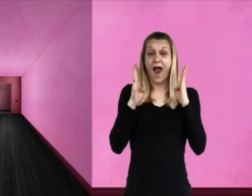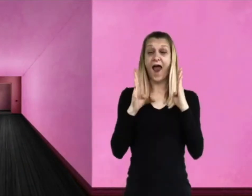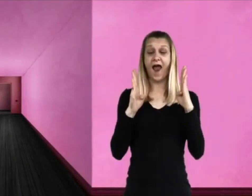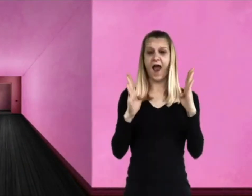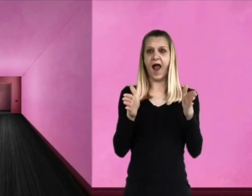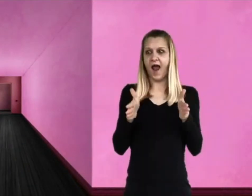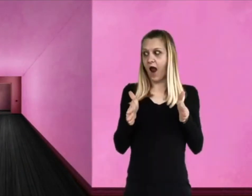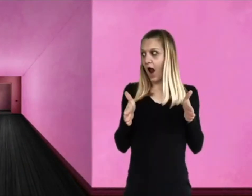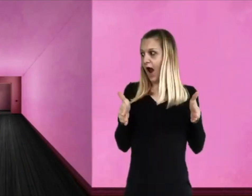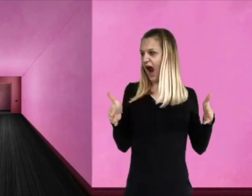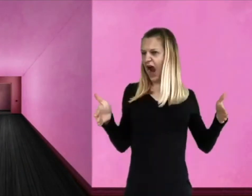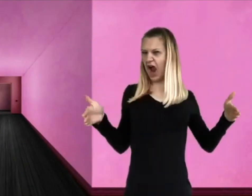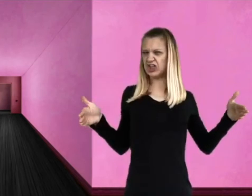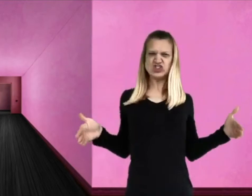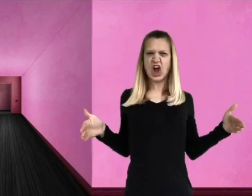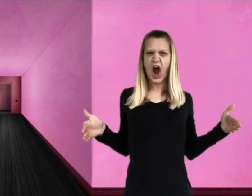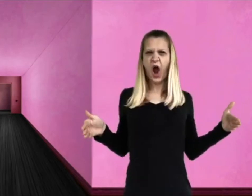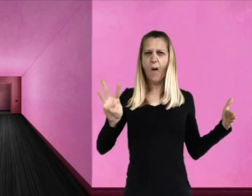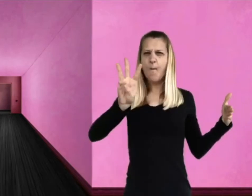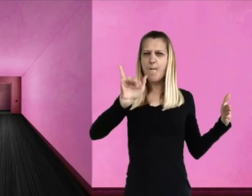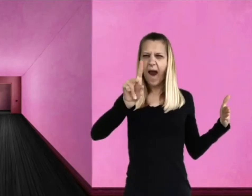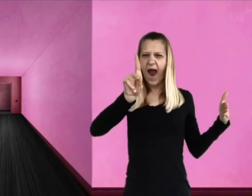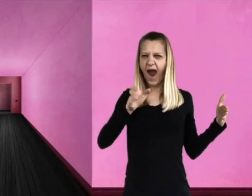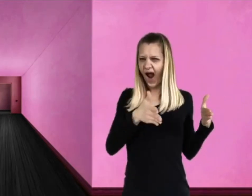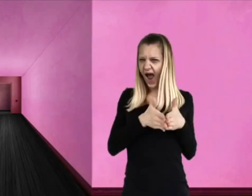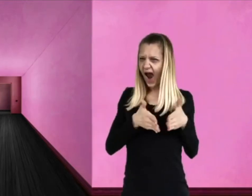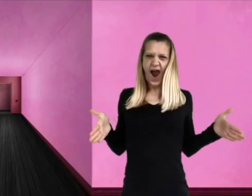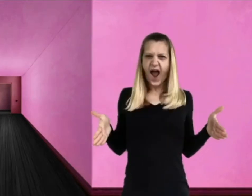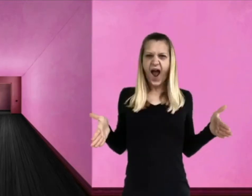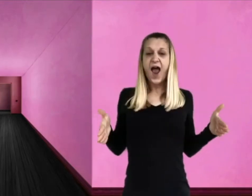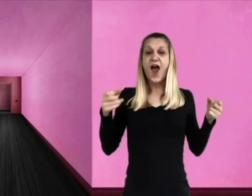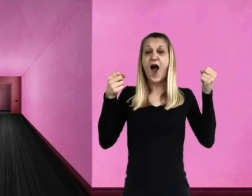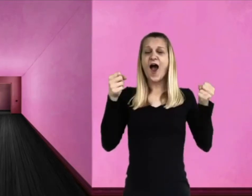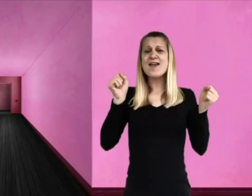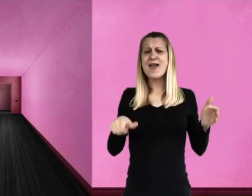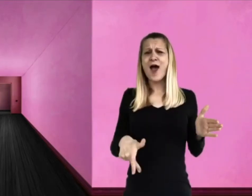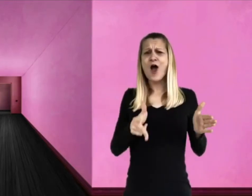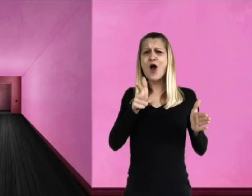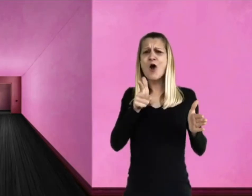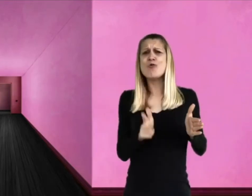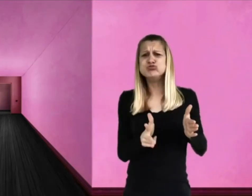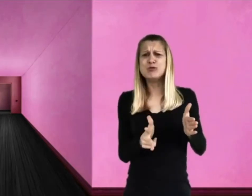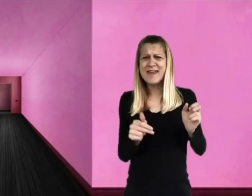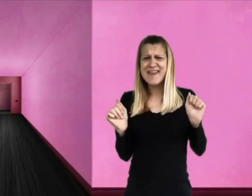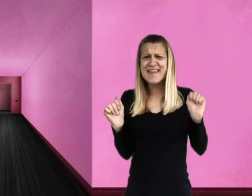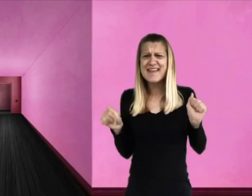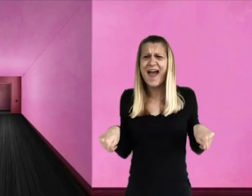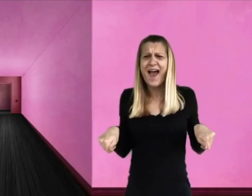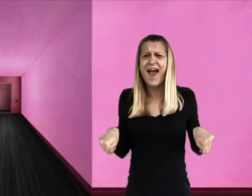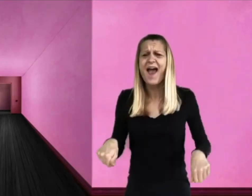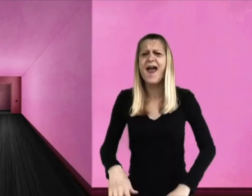The corridor was so wide that a car could easily have been driven along it.